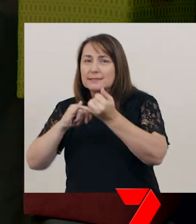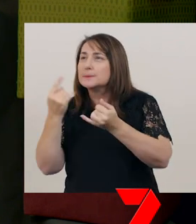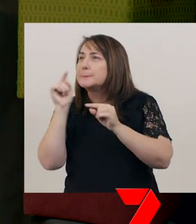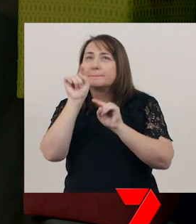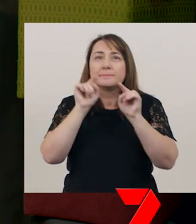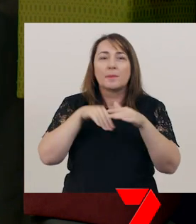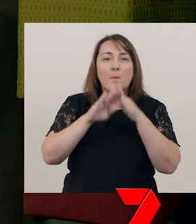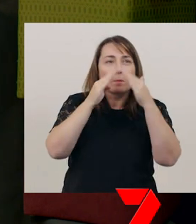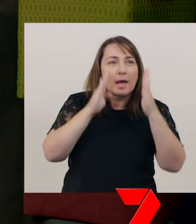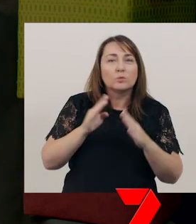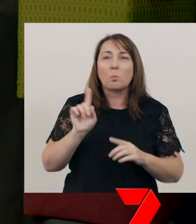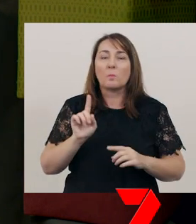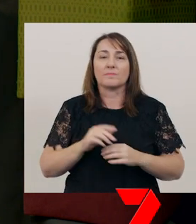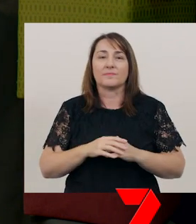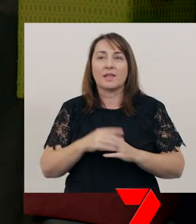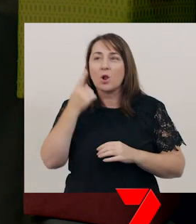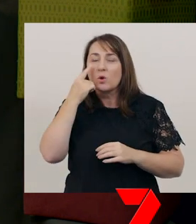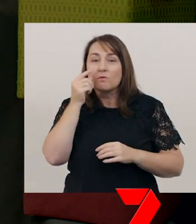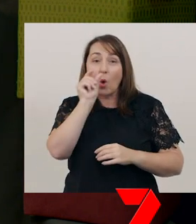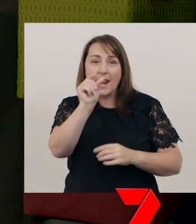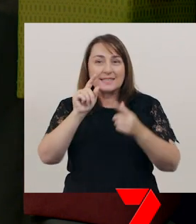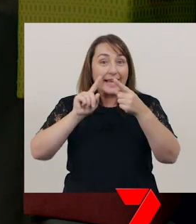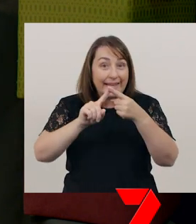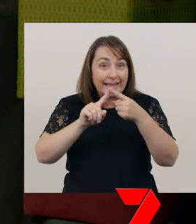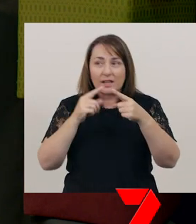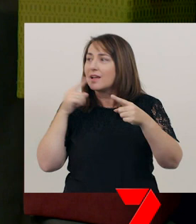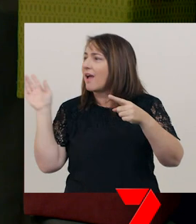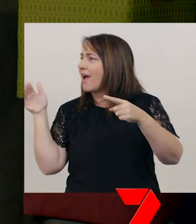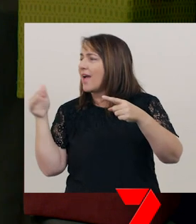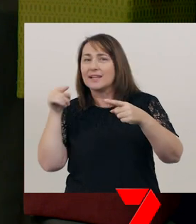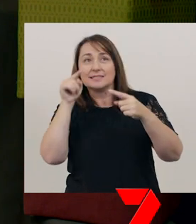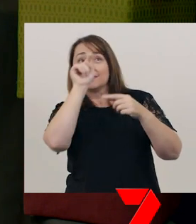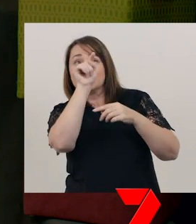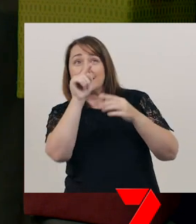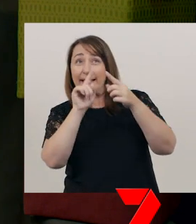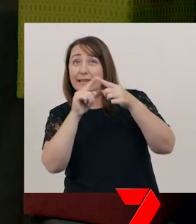Hunt for the letter ‘E’ around your house. Tell someone the sound 'e' makes in those words.